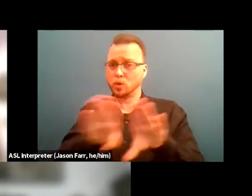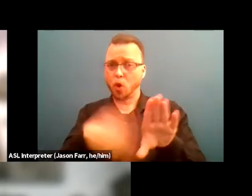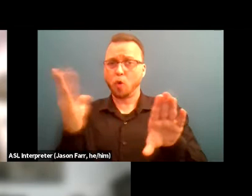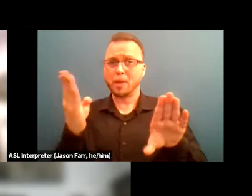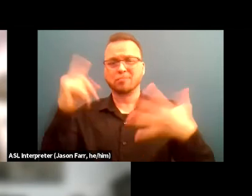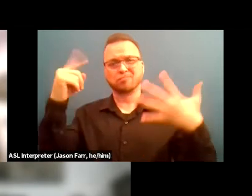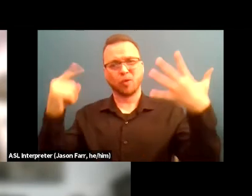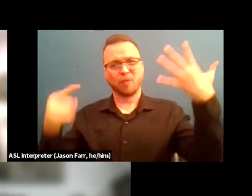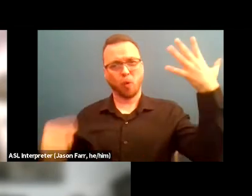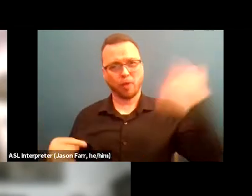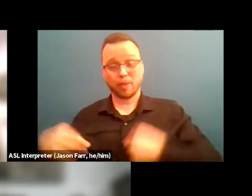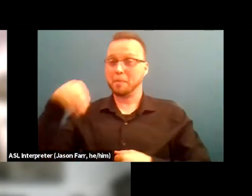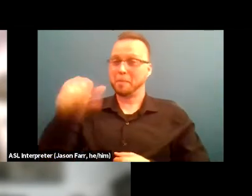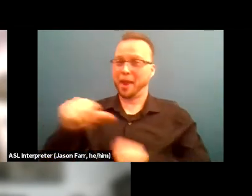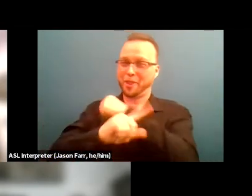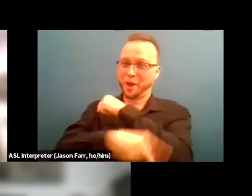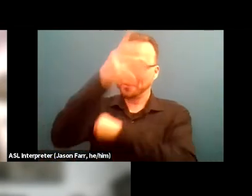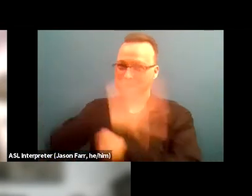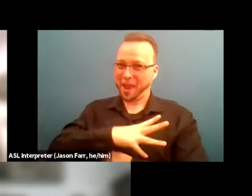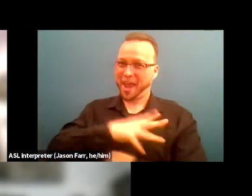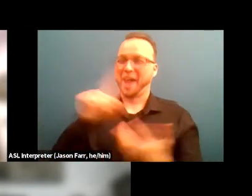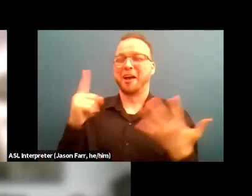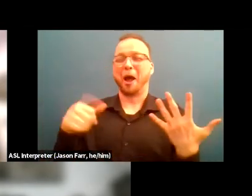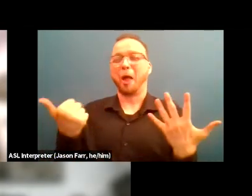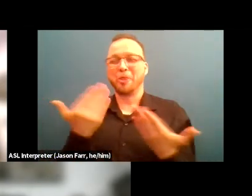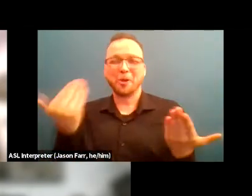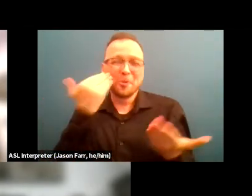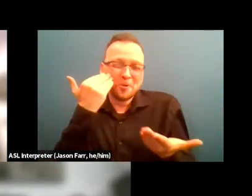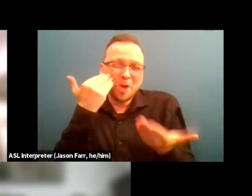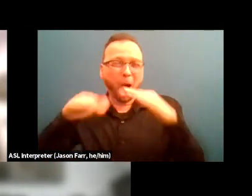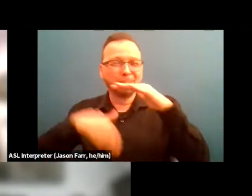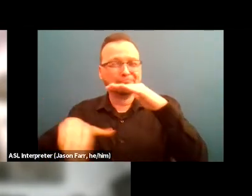pay the garbage man and all those things that need to be that housekeeping stuff.